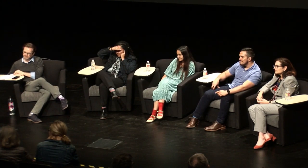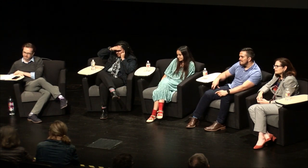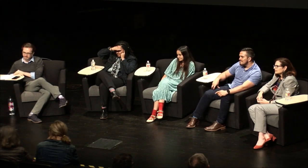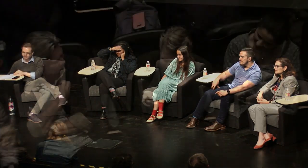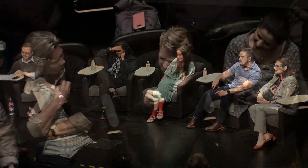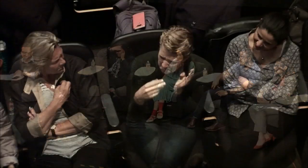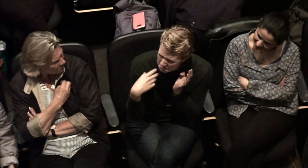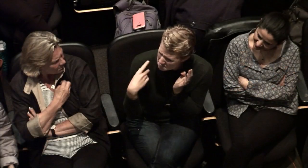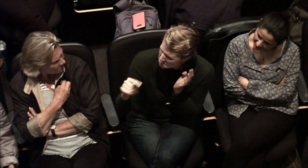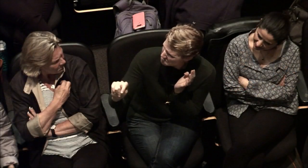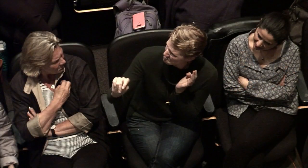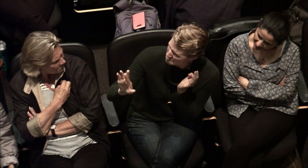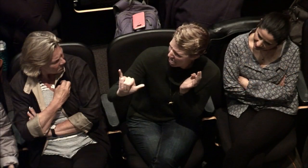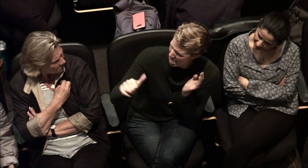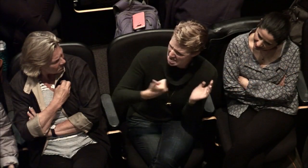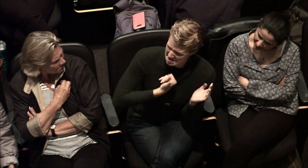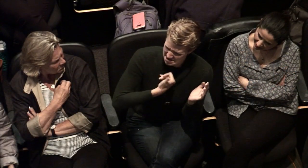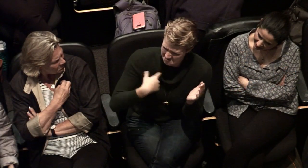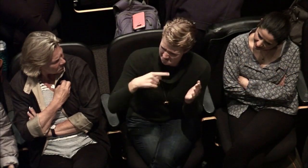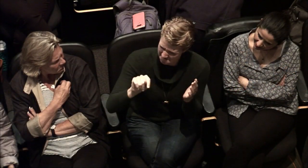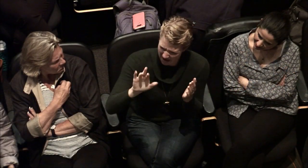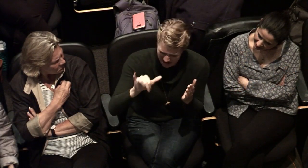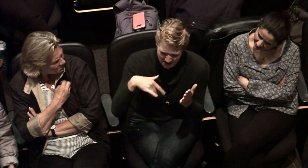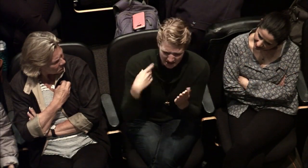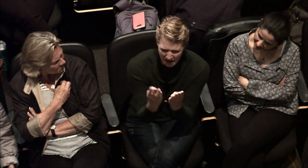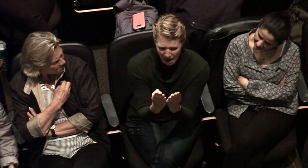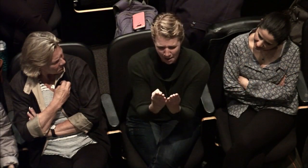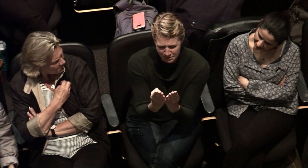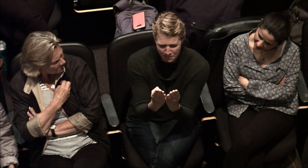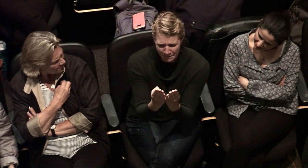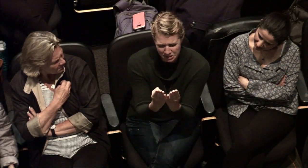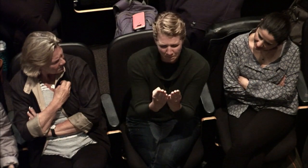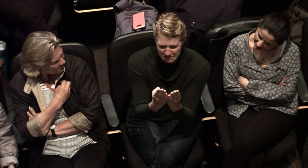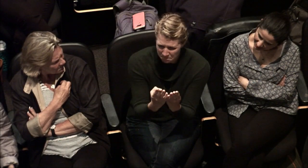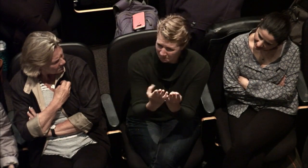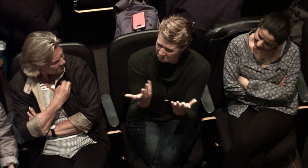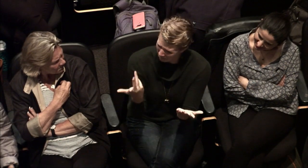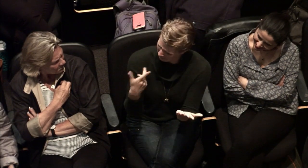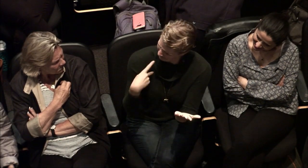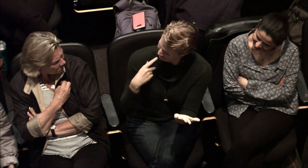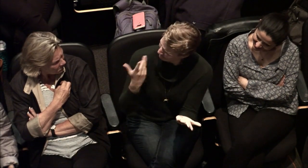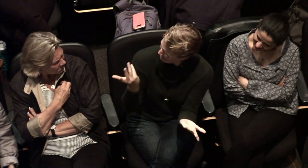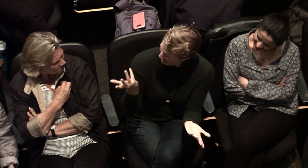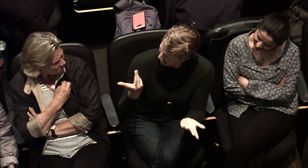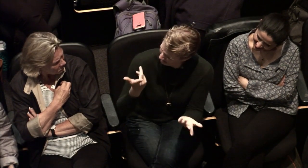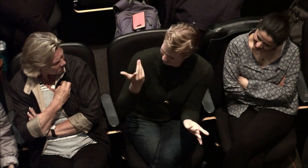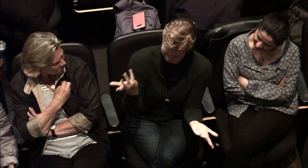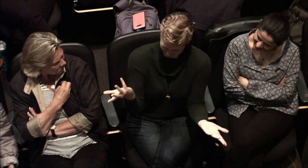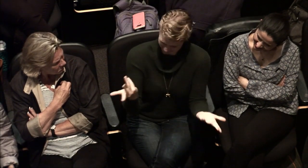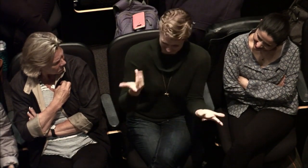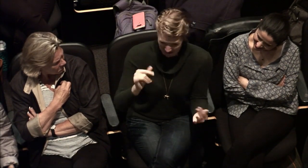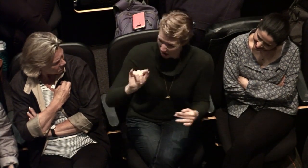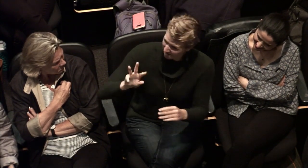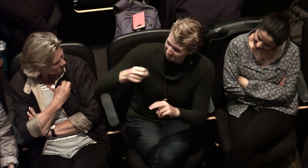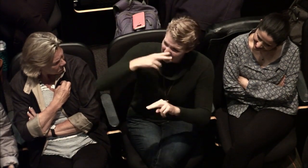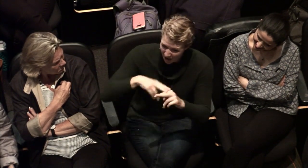other kid's mouth was moving, and I was like hmm, okay maybe my mouth moves, making my